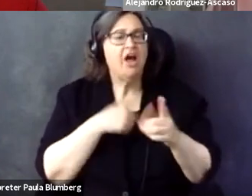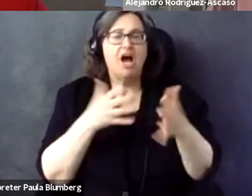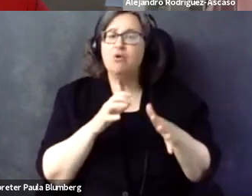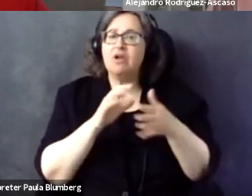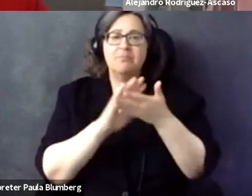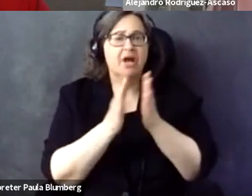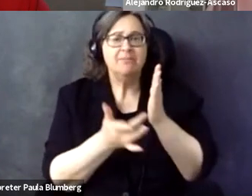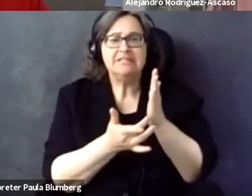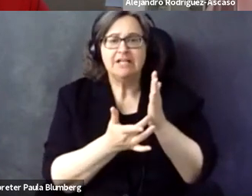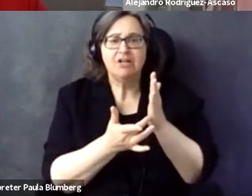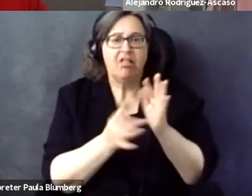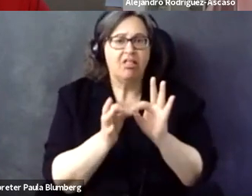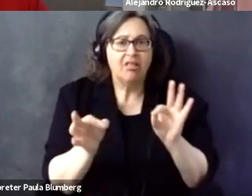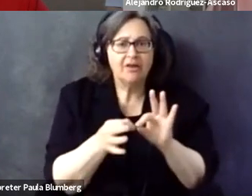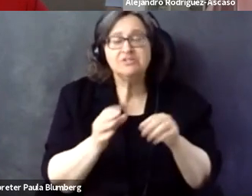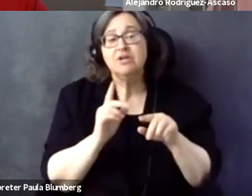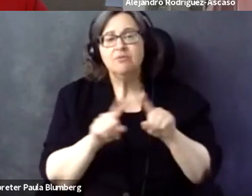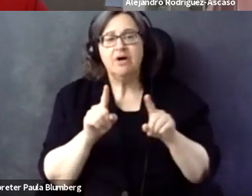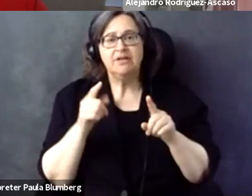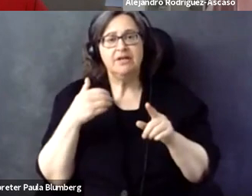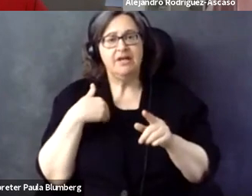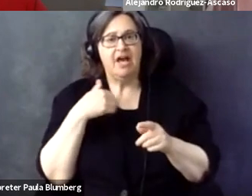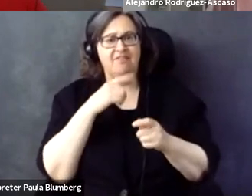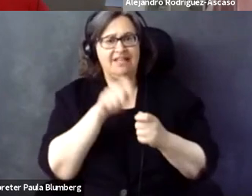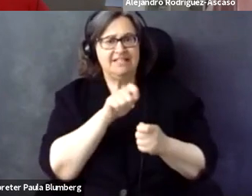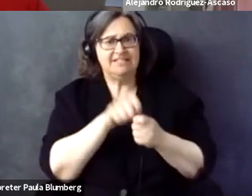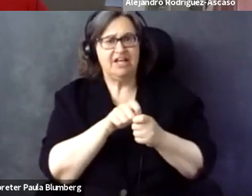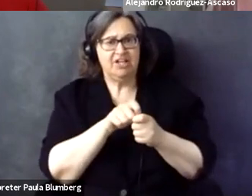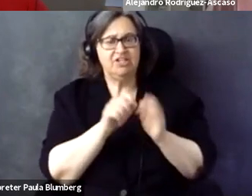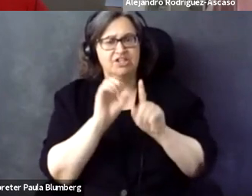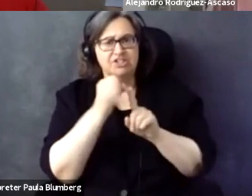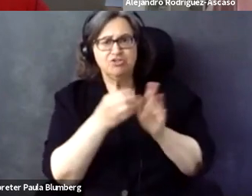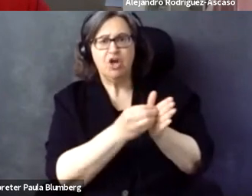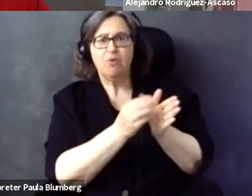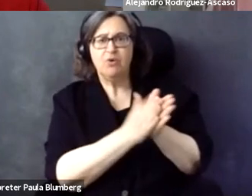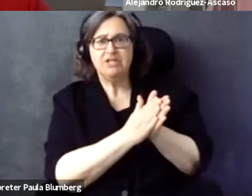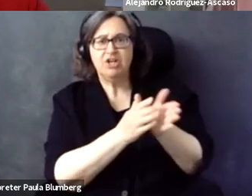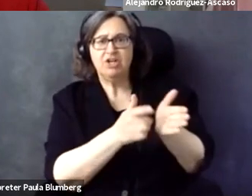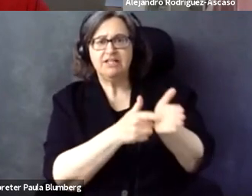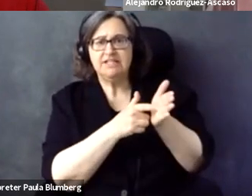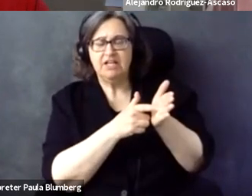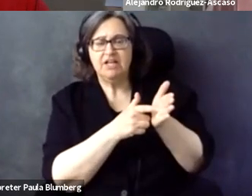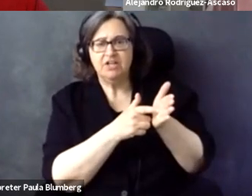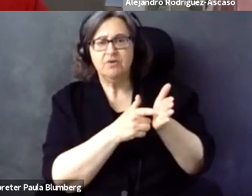bigger. That's the counter argument. But it will encode the things more directly. I don't want to get too technical, but the idea is to have